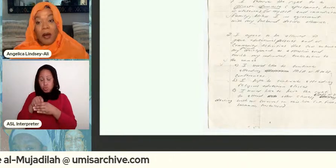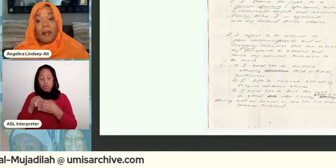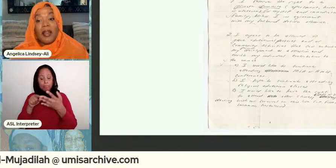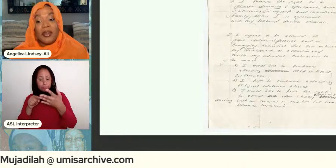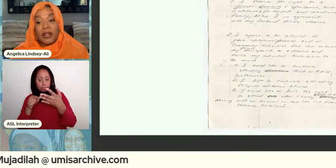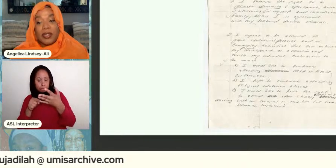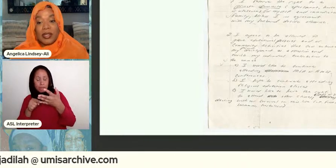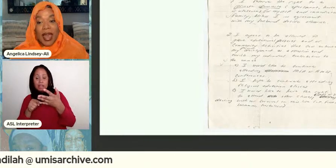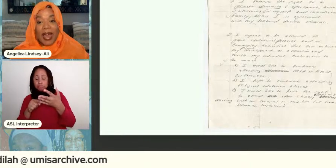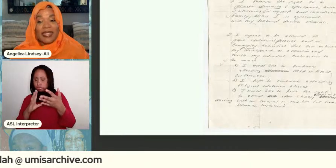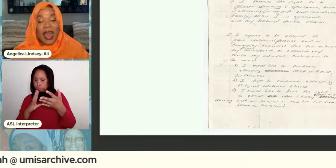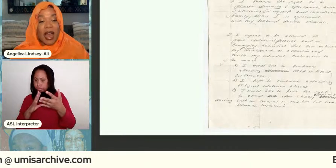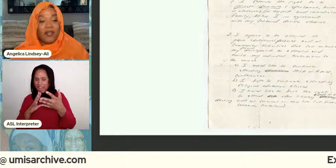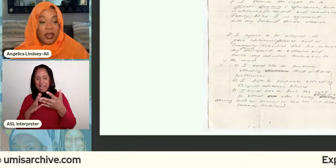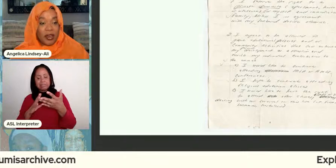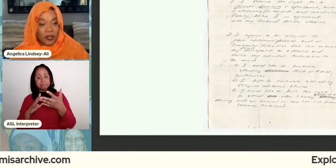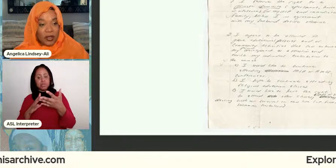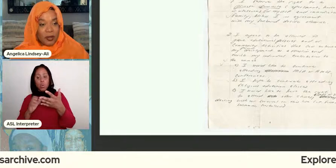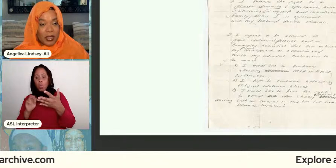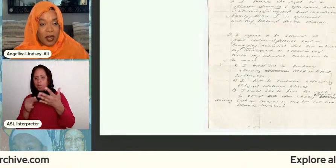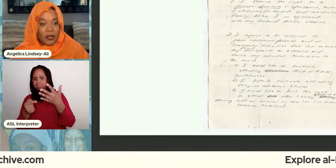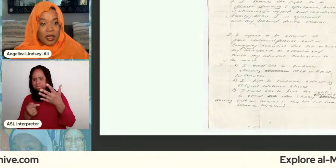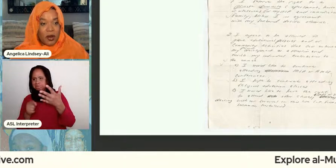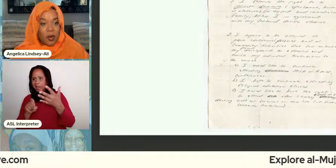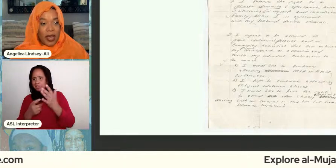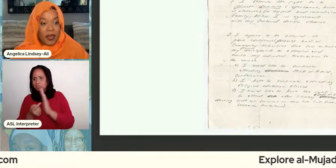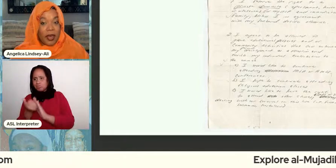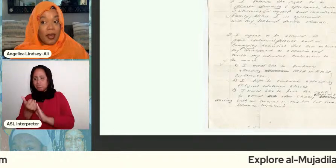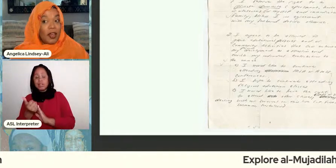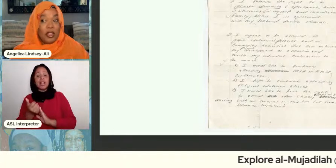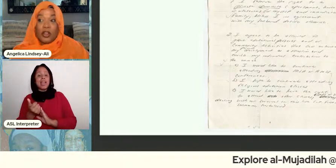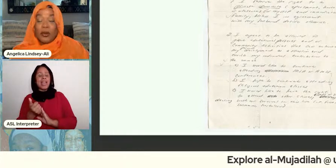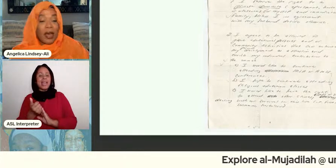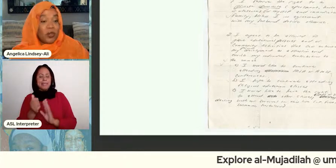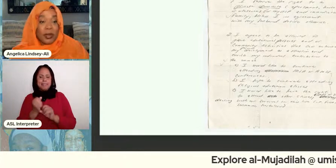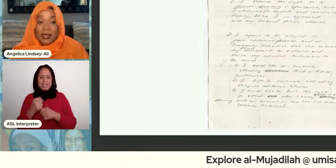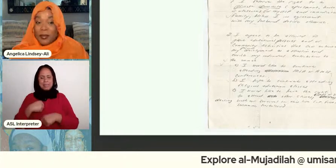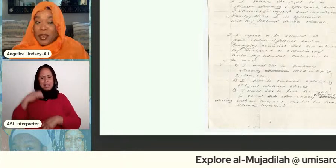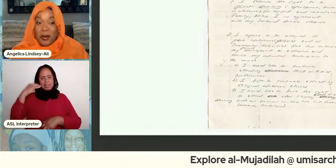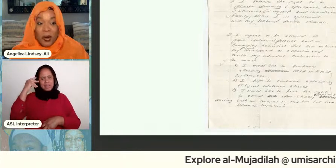our mothers had to advocate for themselves in a way that you know you have 20 something year